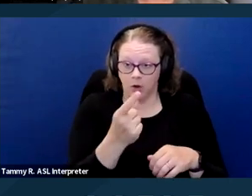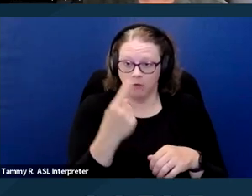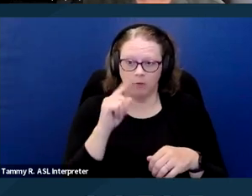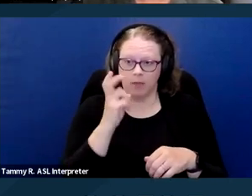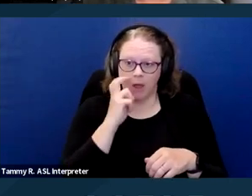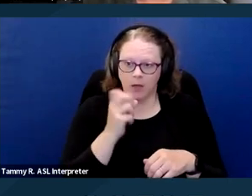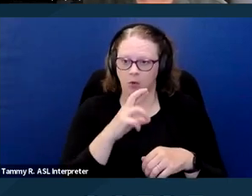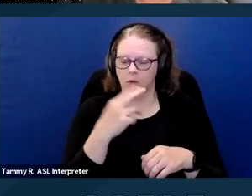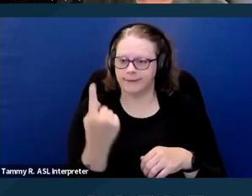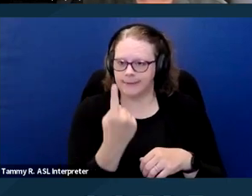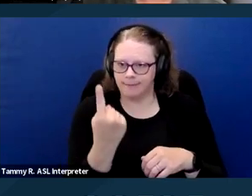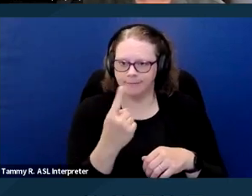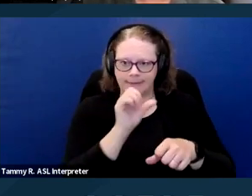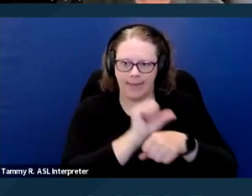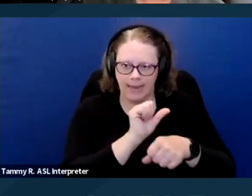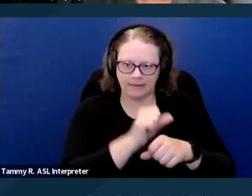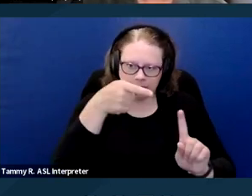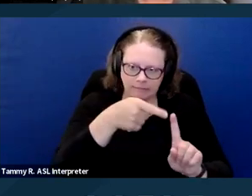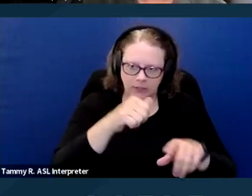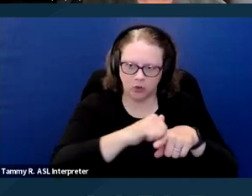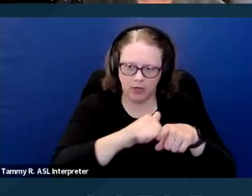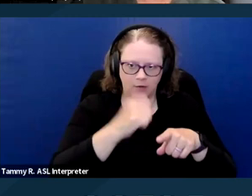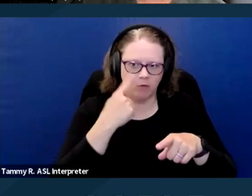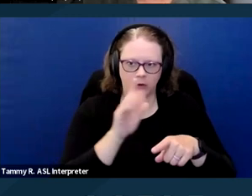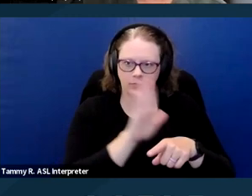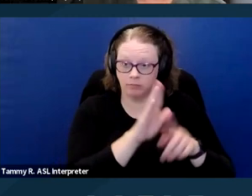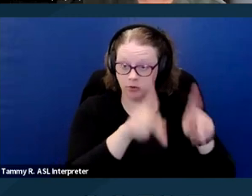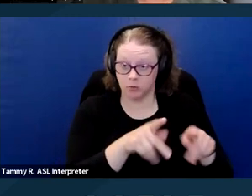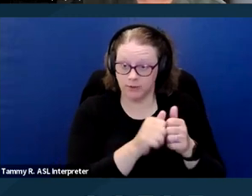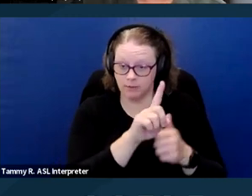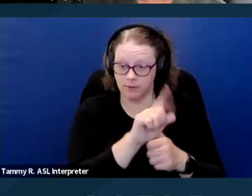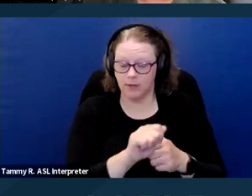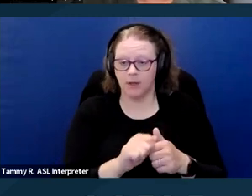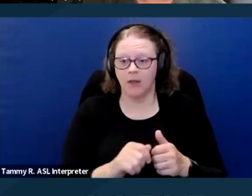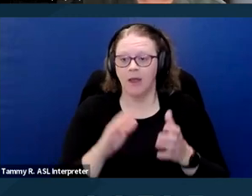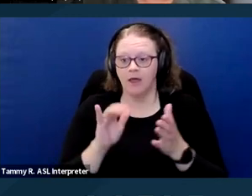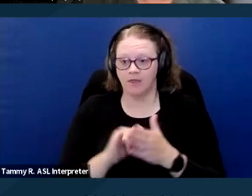or a task related to the person's disability, the housing provider can ask, are you a person with a disability?